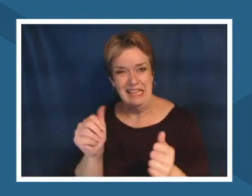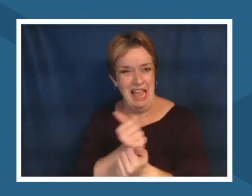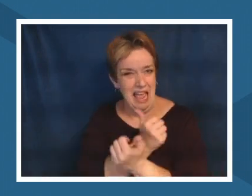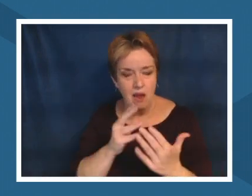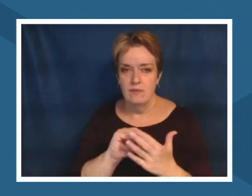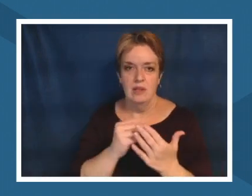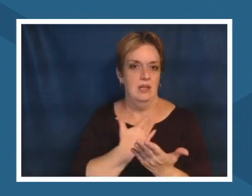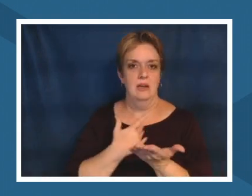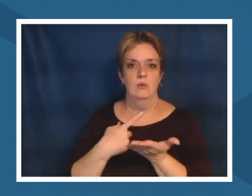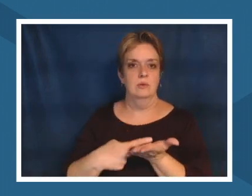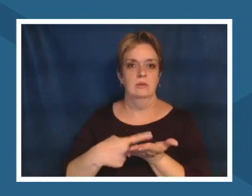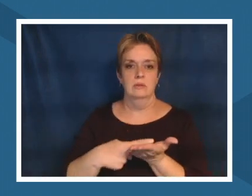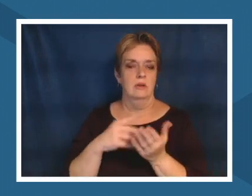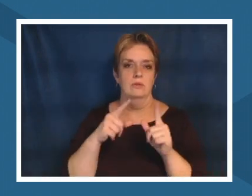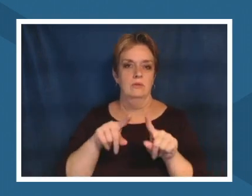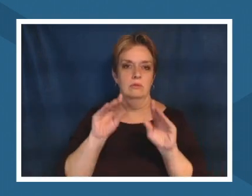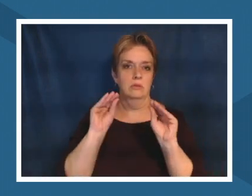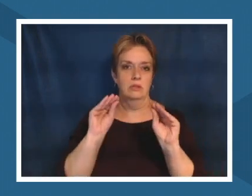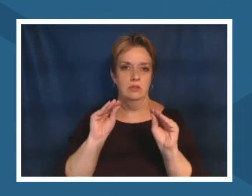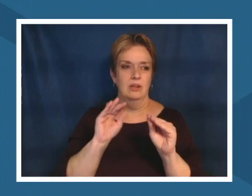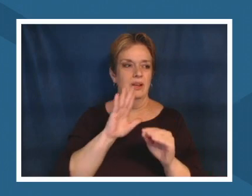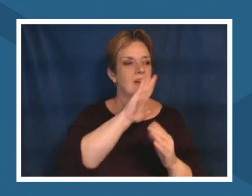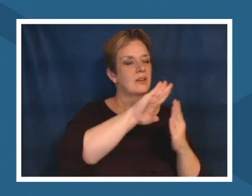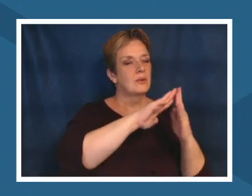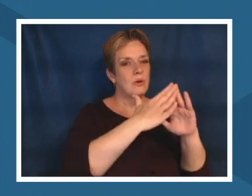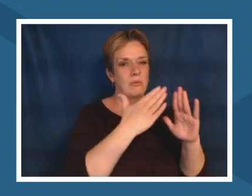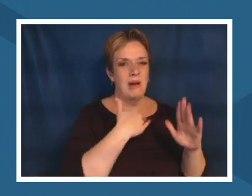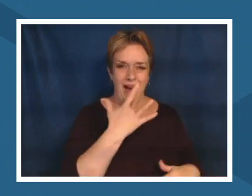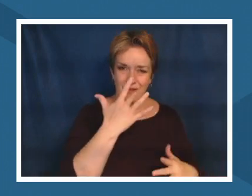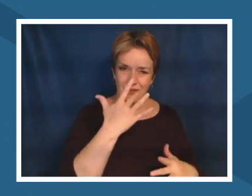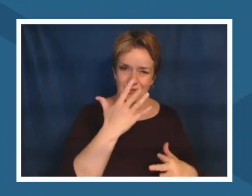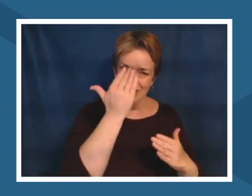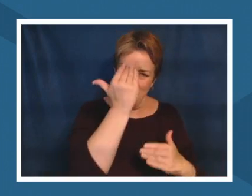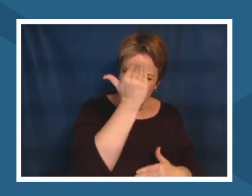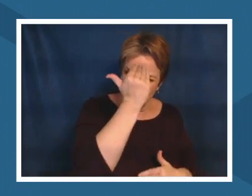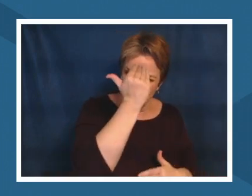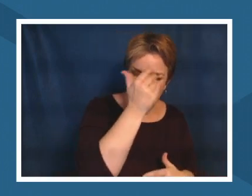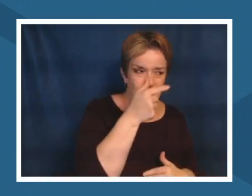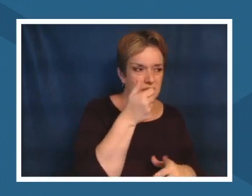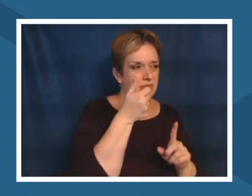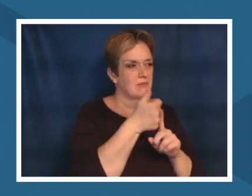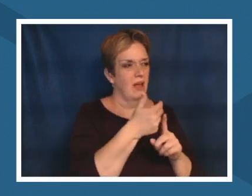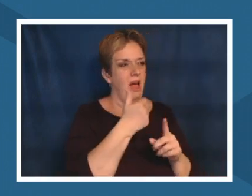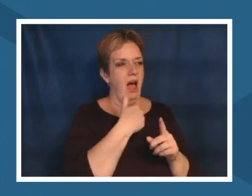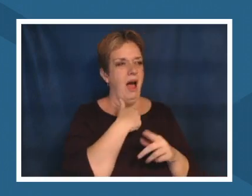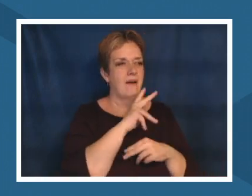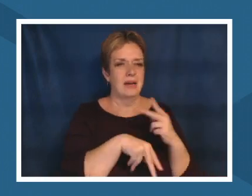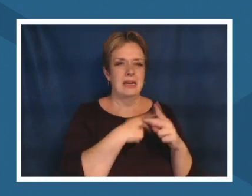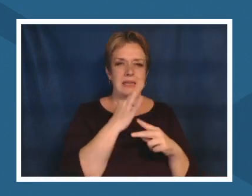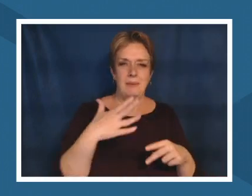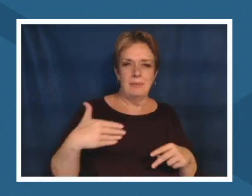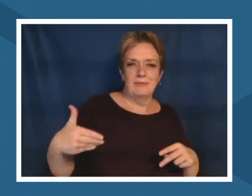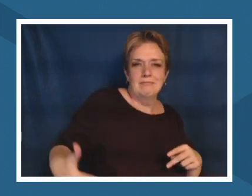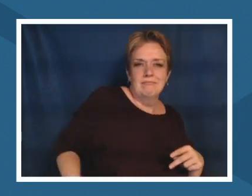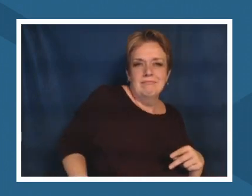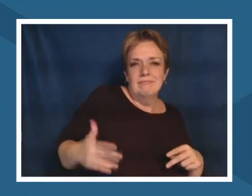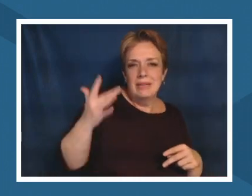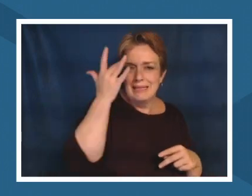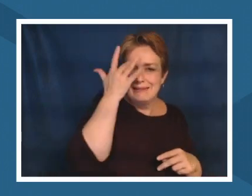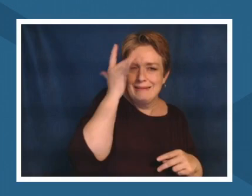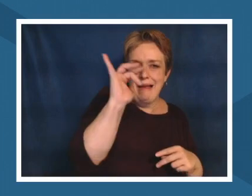intelligence knowledge for which to